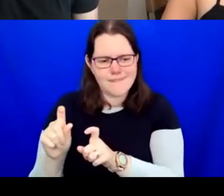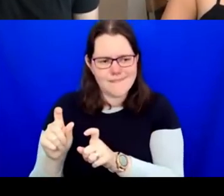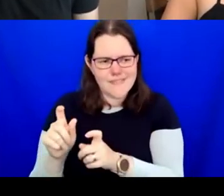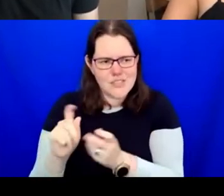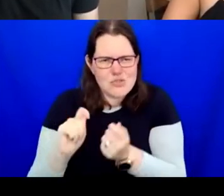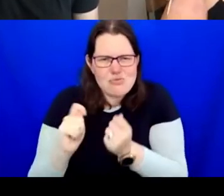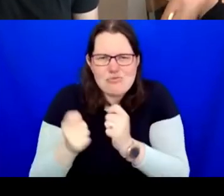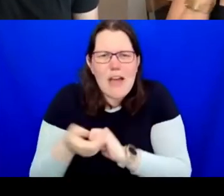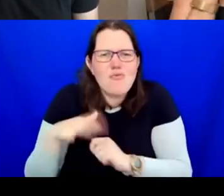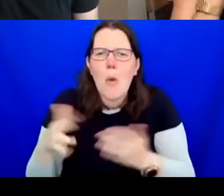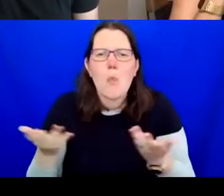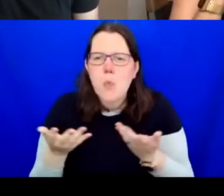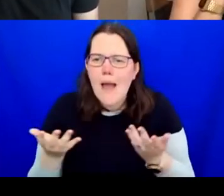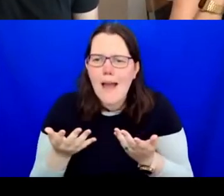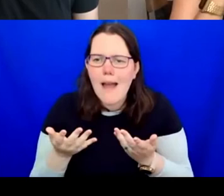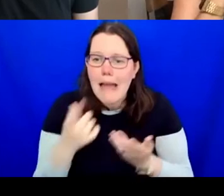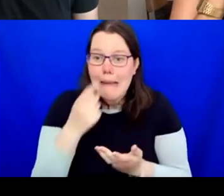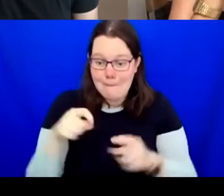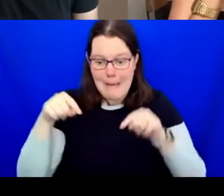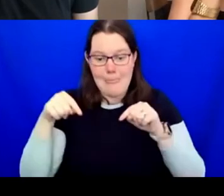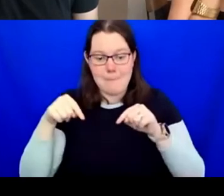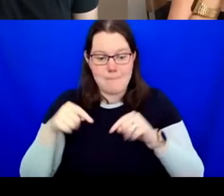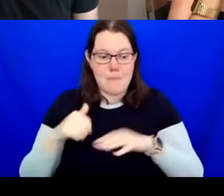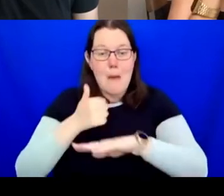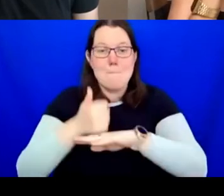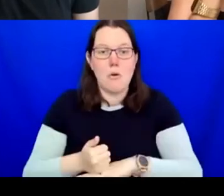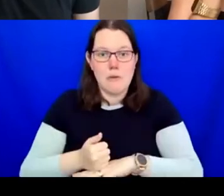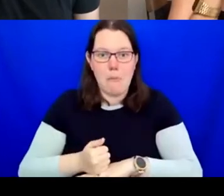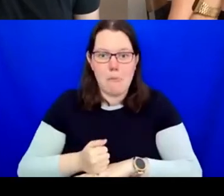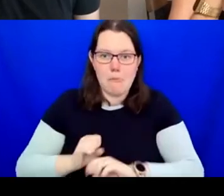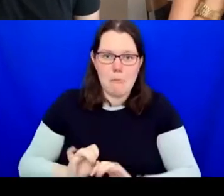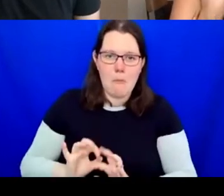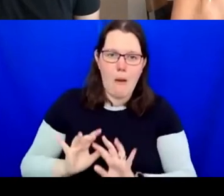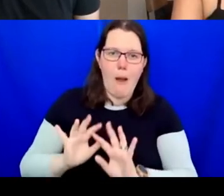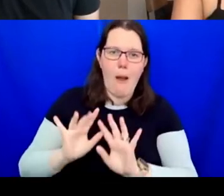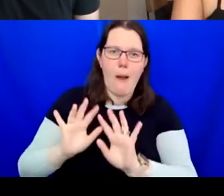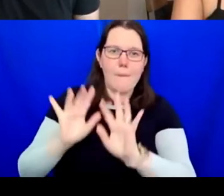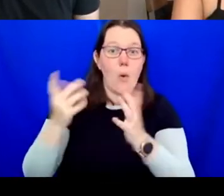come from the bottom up or the top down. I'm just wondering about your role, Teresa,